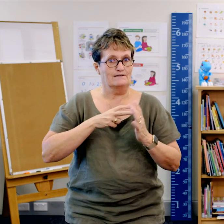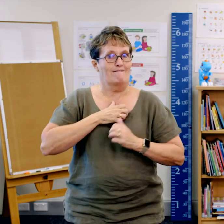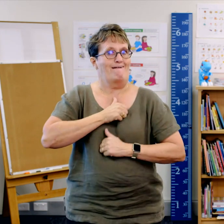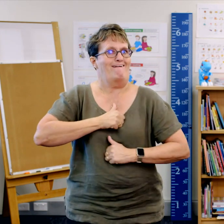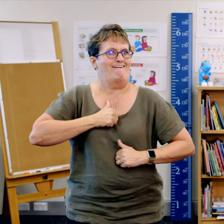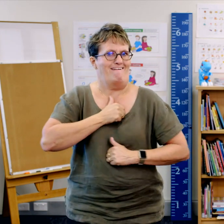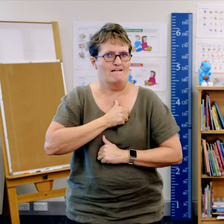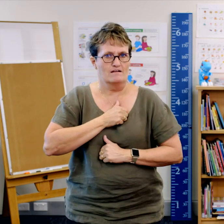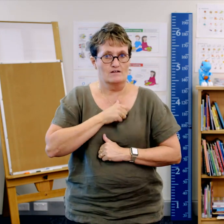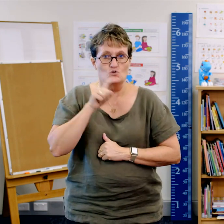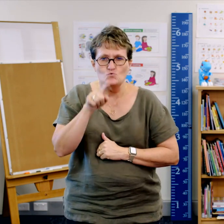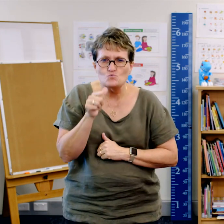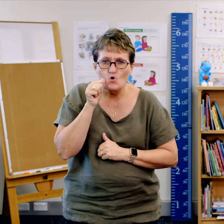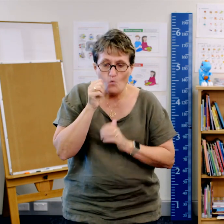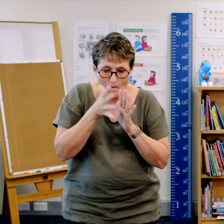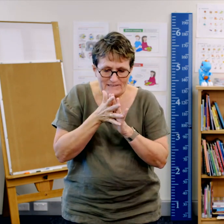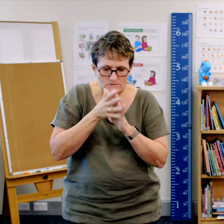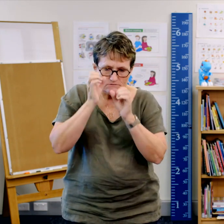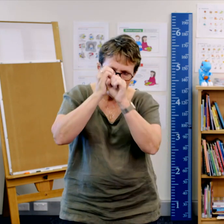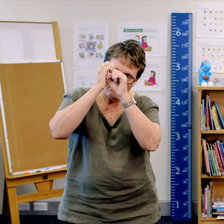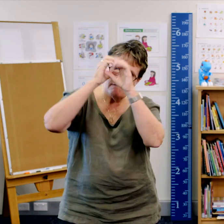Do you know what visualising is?